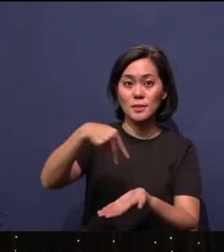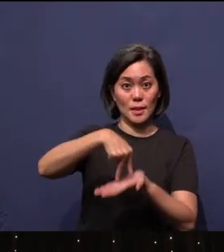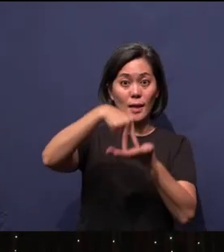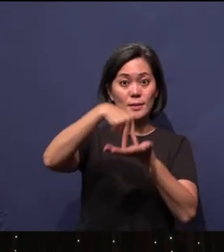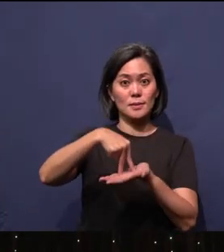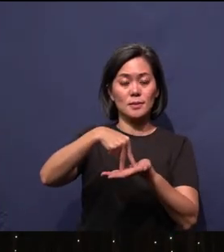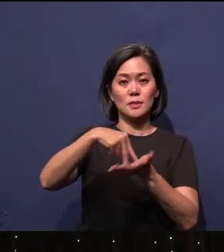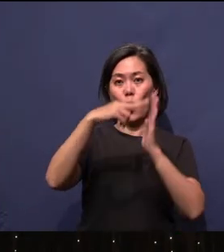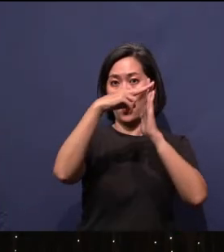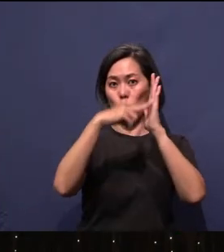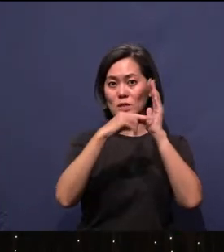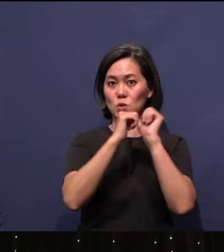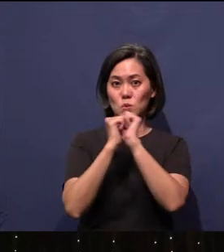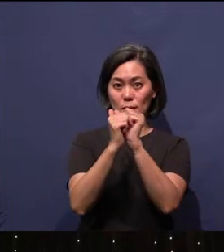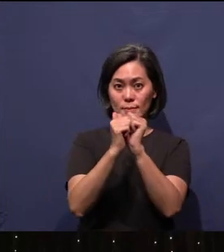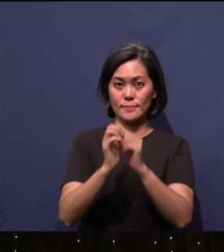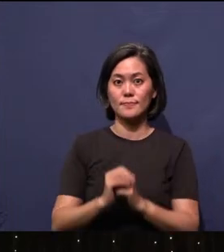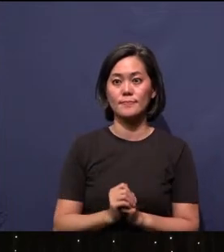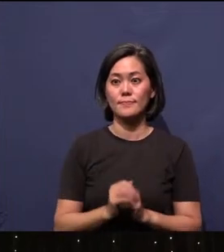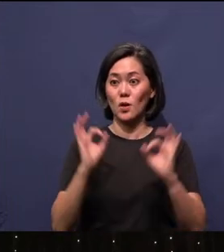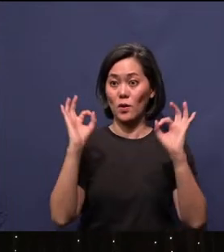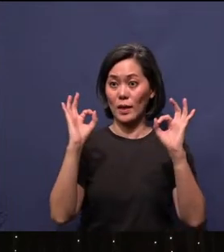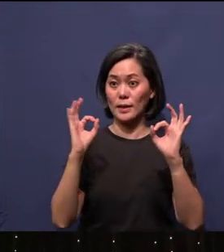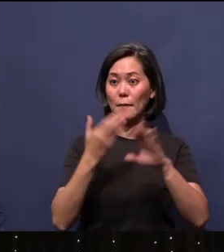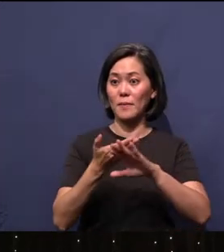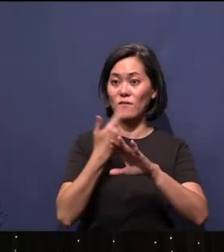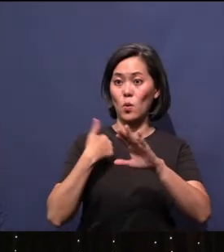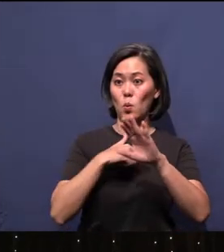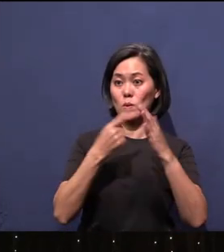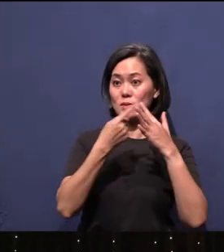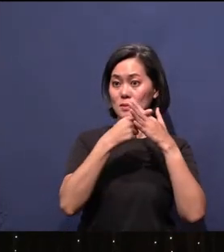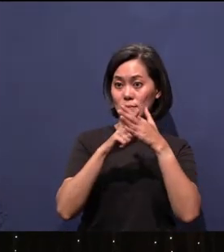and read it together, okay? Before we begin our time of worship,